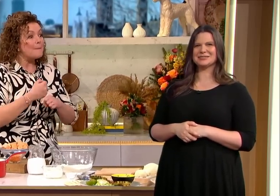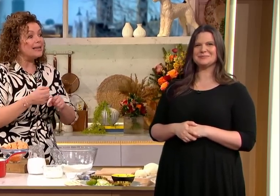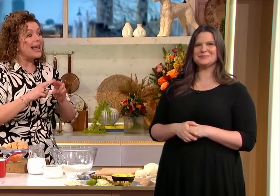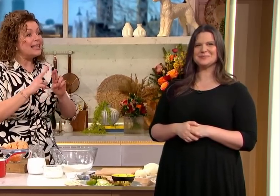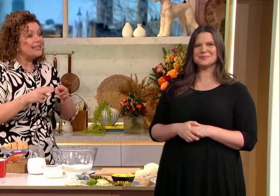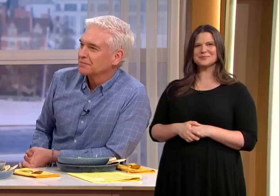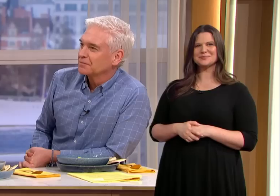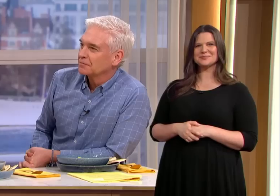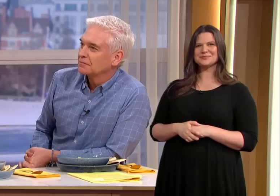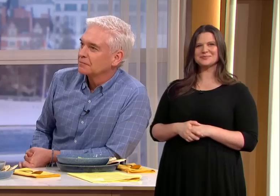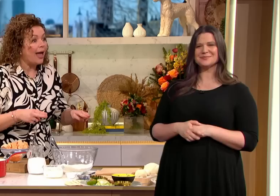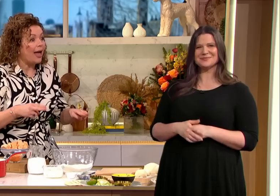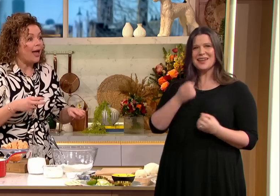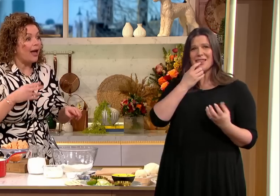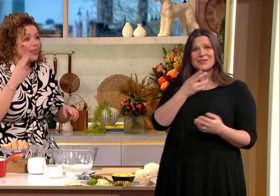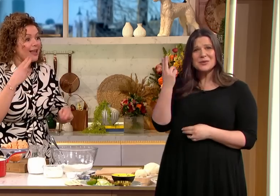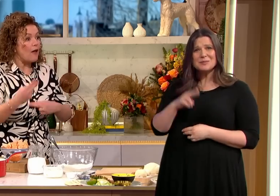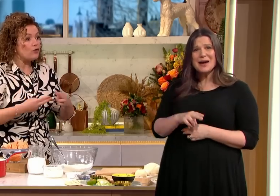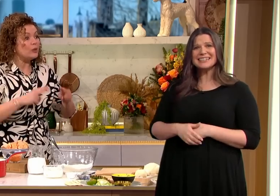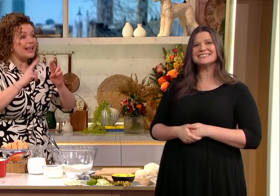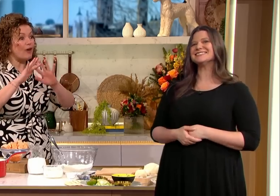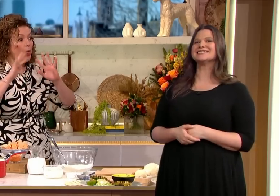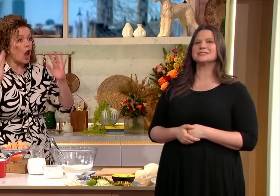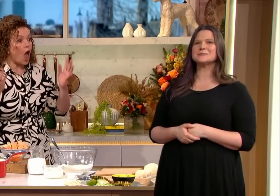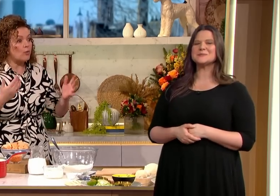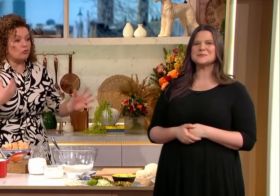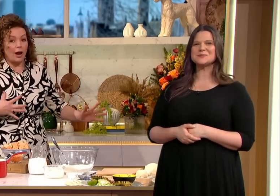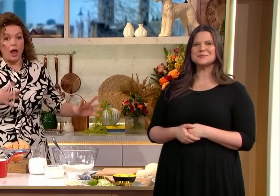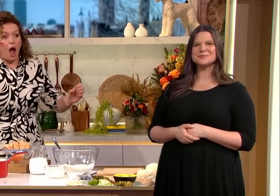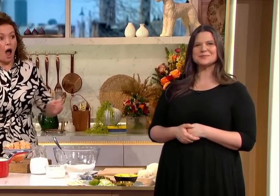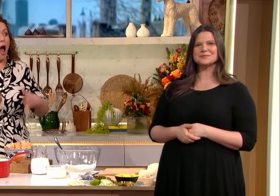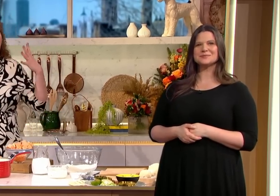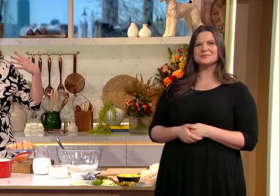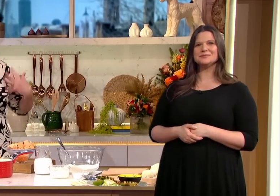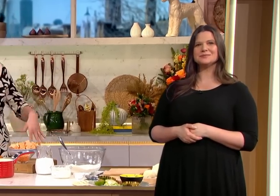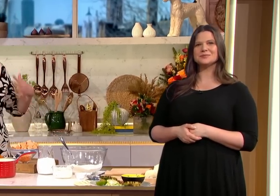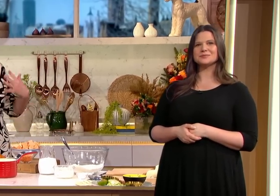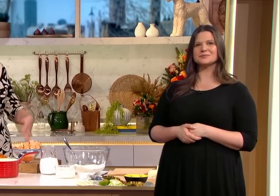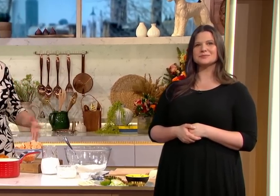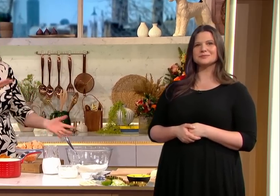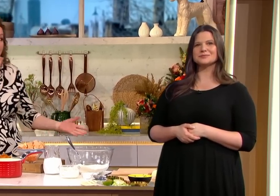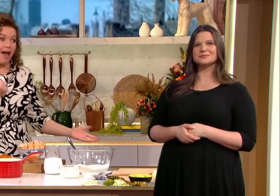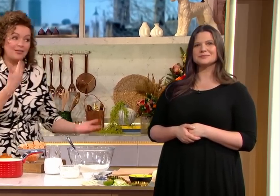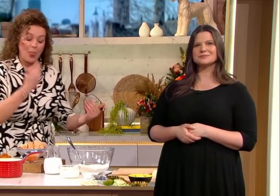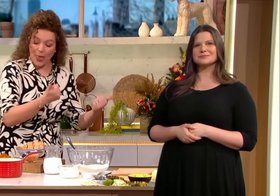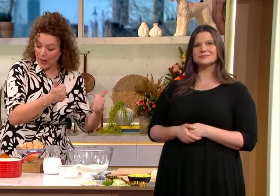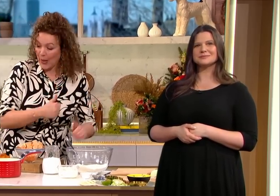to have you back and last time I was here you know we made International Global deaf news so